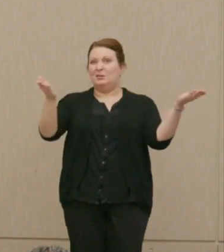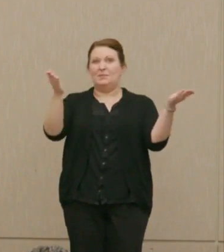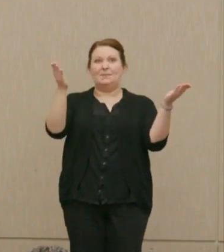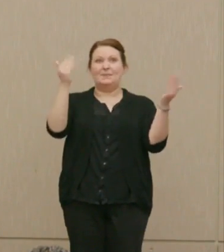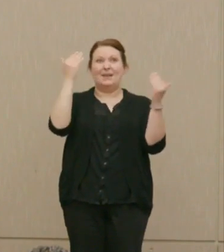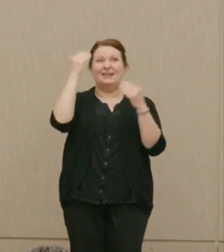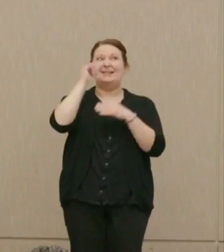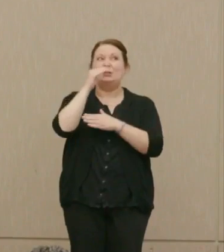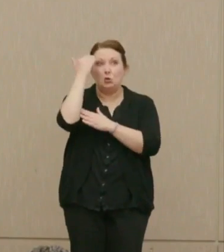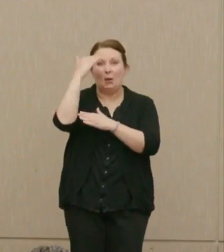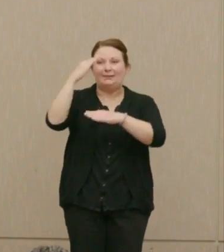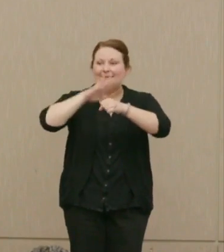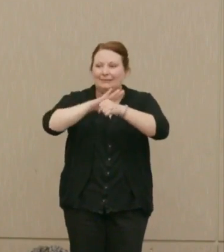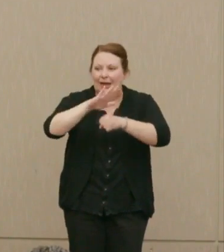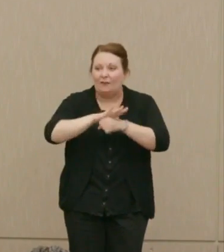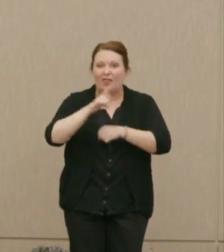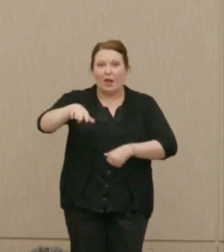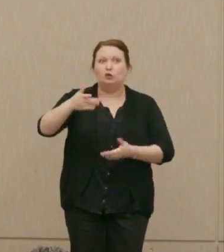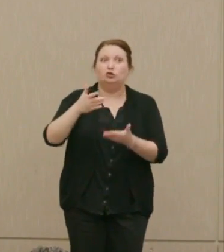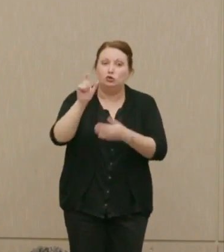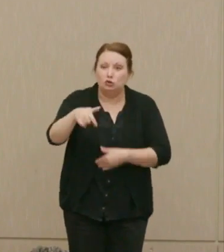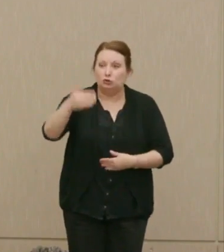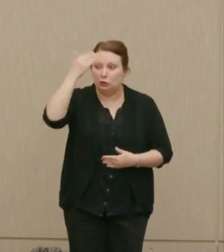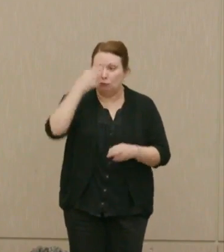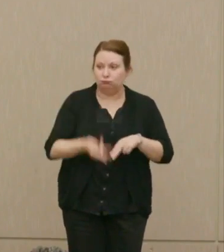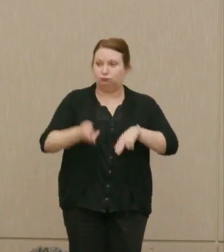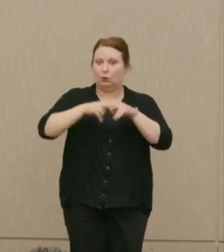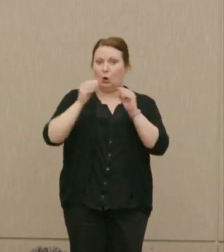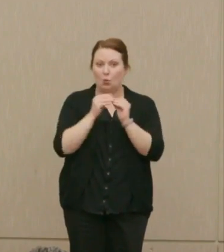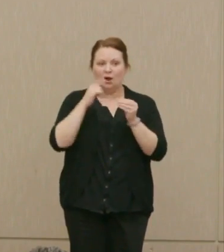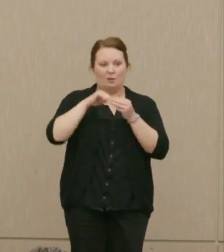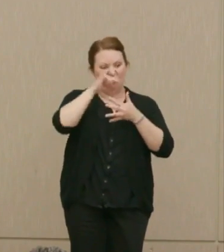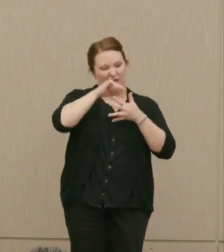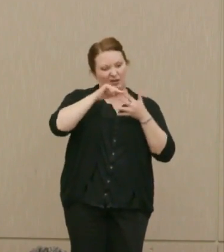what need to know and deserve to know about this and a number of other matters.